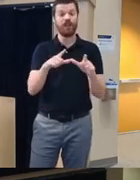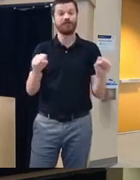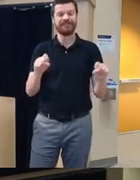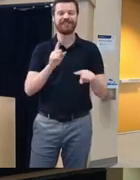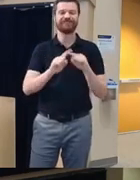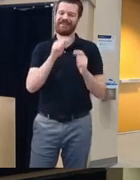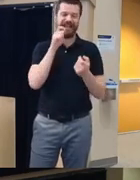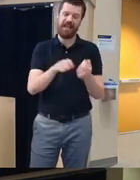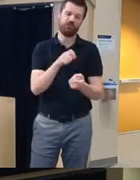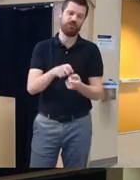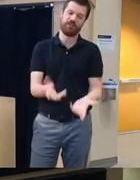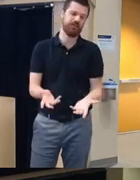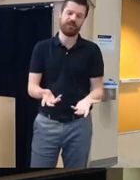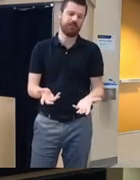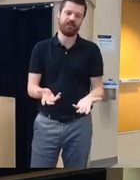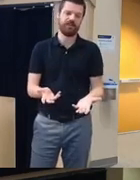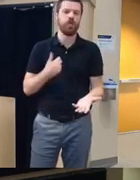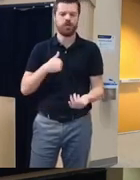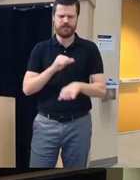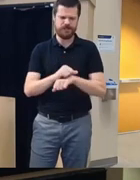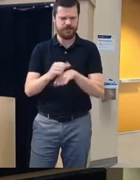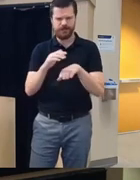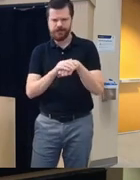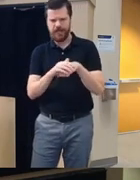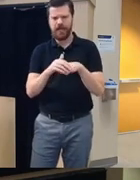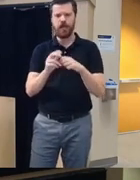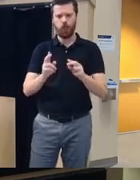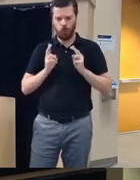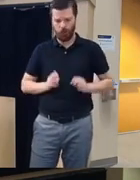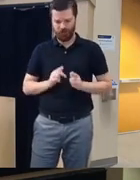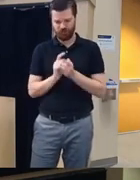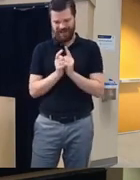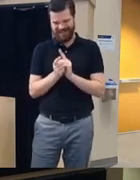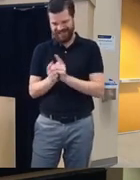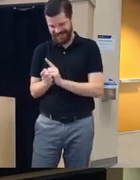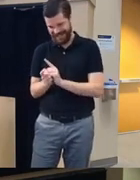that accurate so we're working on having humans Translate and then back translate to make sure